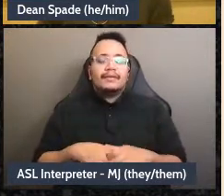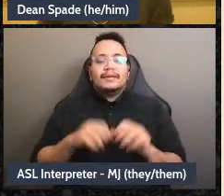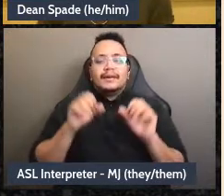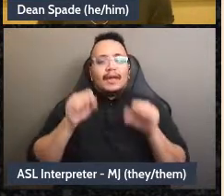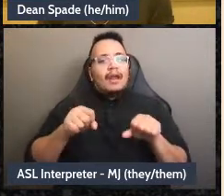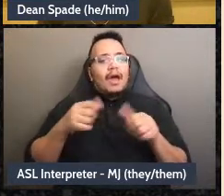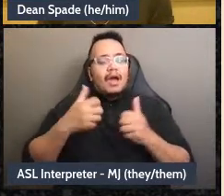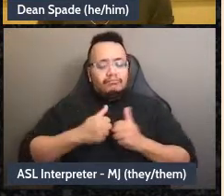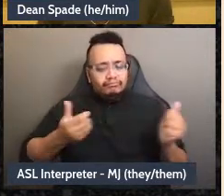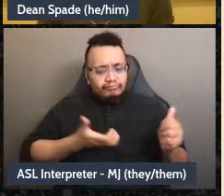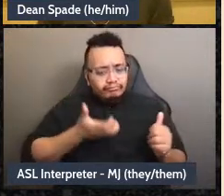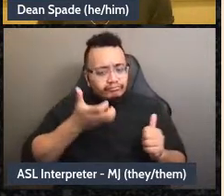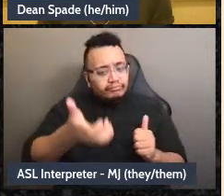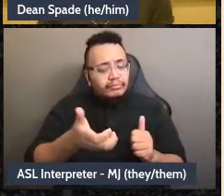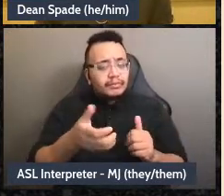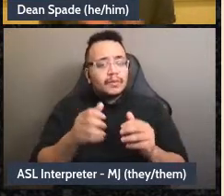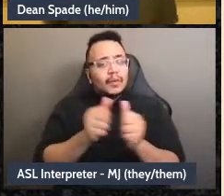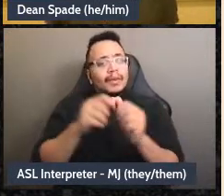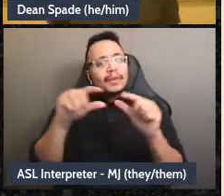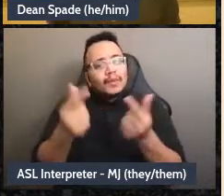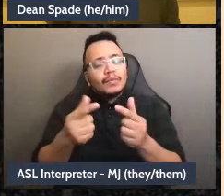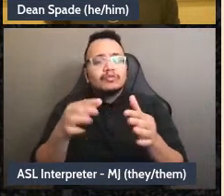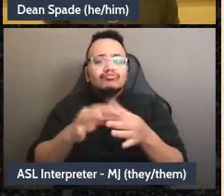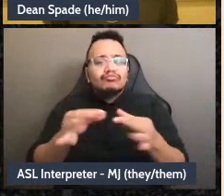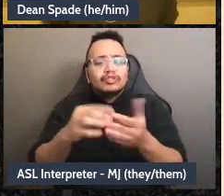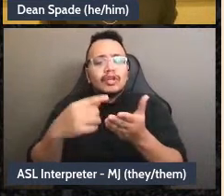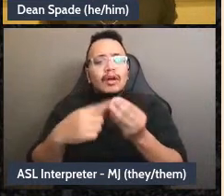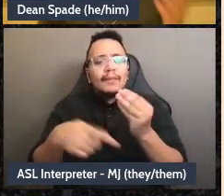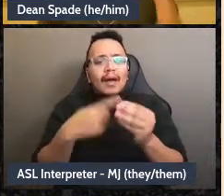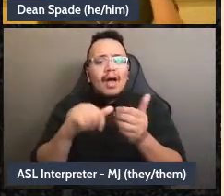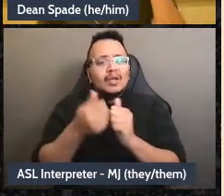more trust in a space? Could we have a workshop about building trust?” I don't know, you know,